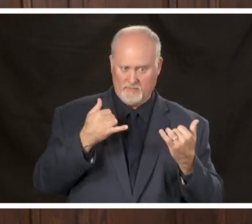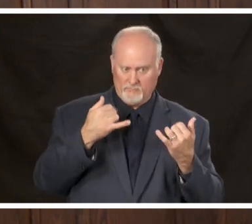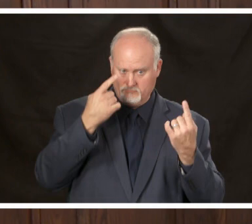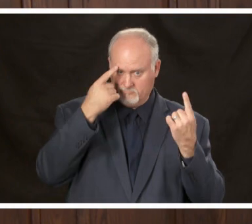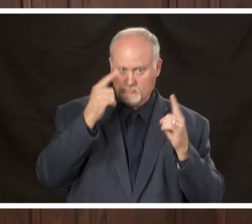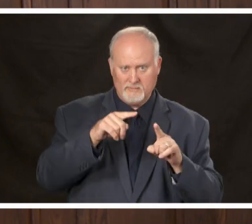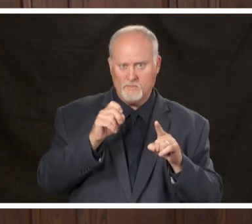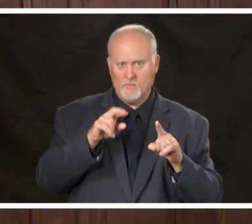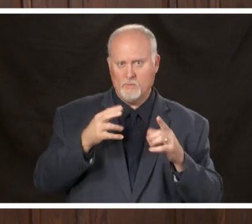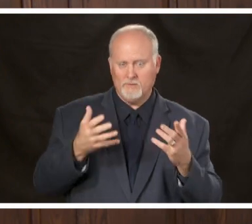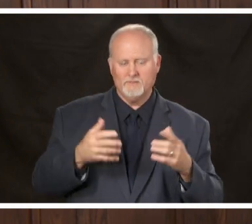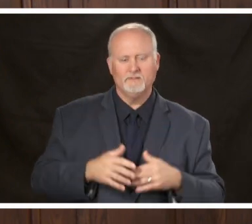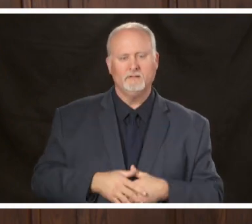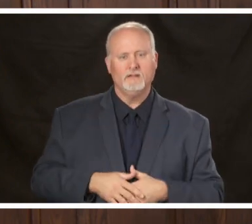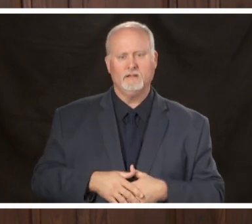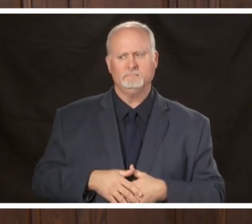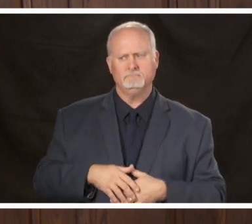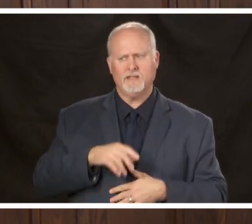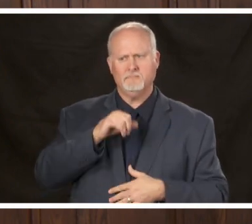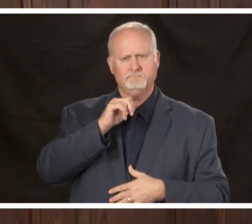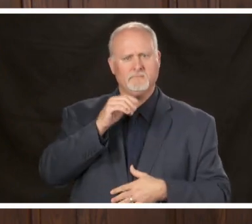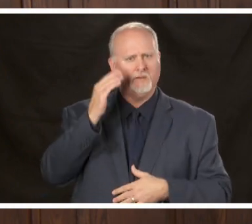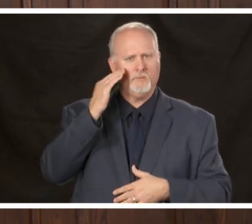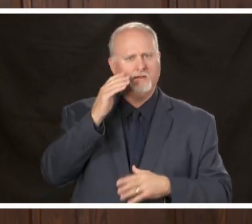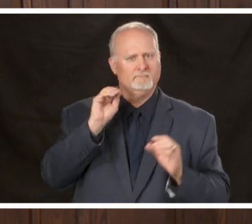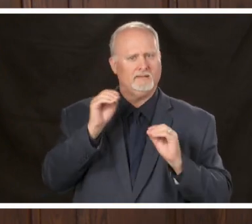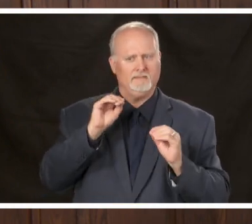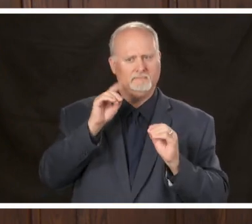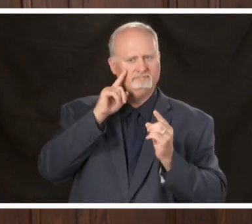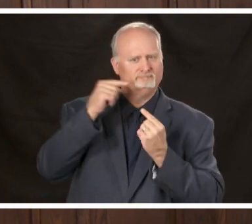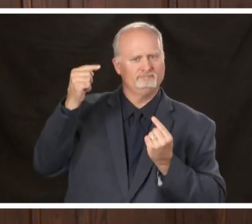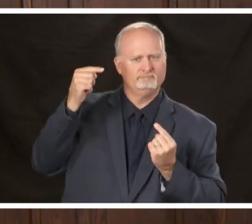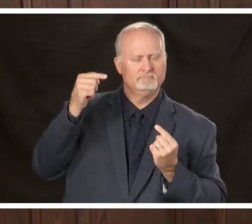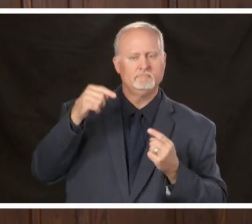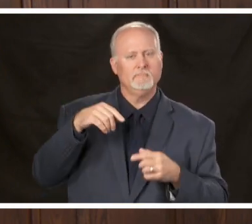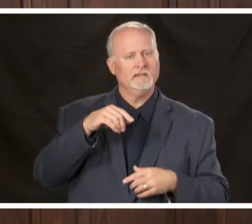I'm unaware of any contention the city of Birmingham will continue to move